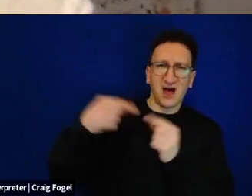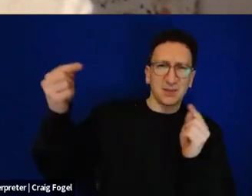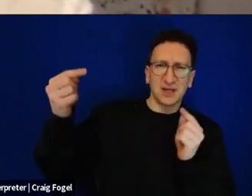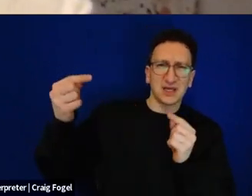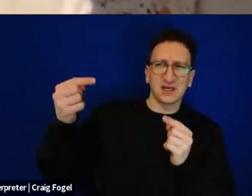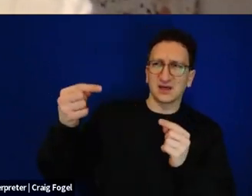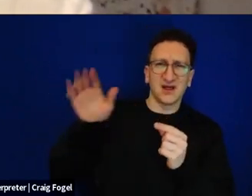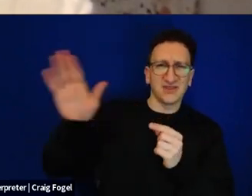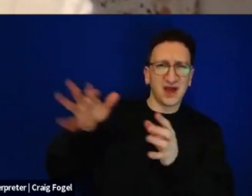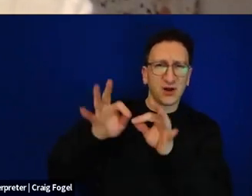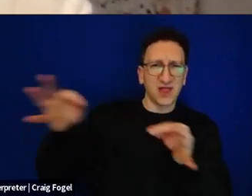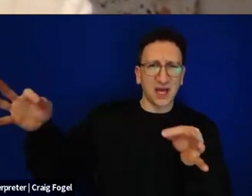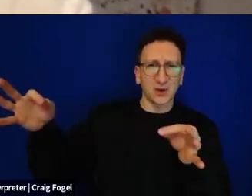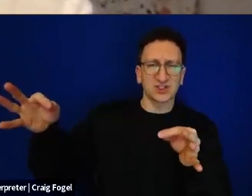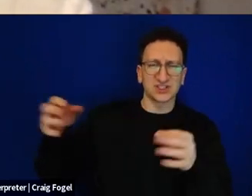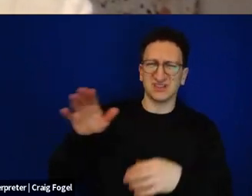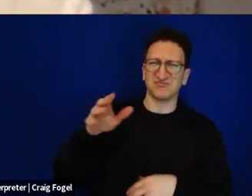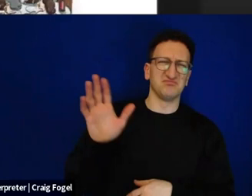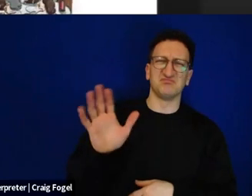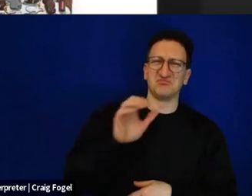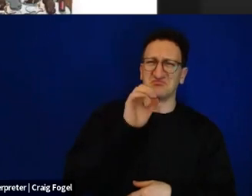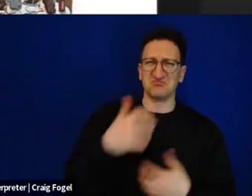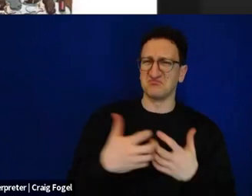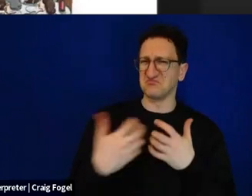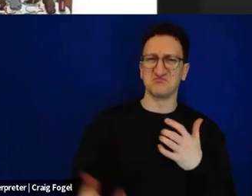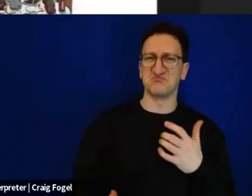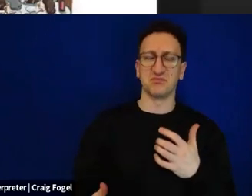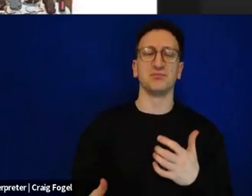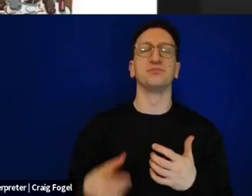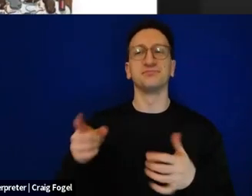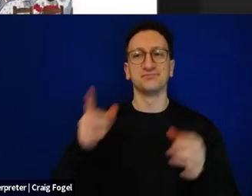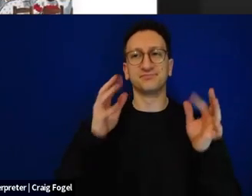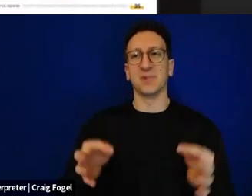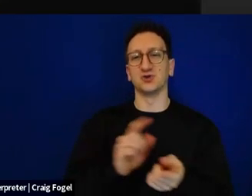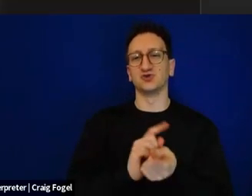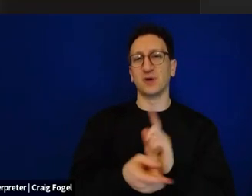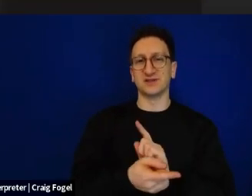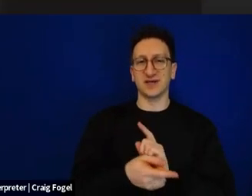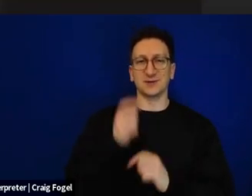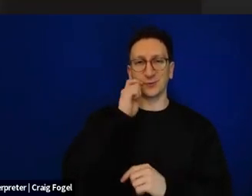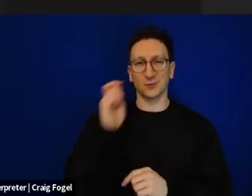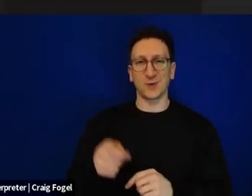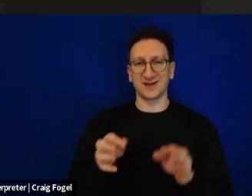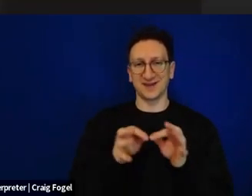that what she needed to do was to translate the Haggadah into Ukrainian And that Haggadah came out just a week ago in Kiev.